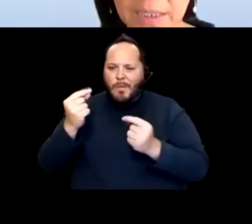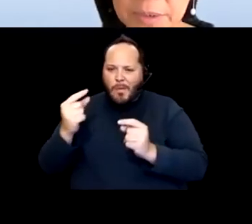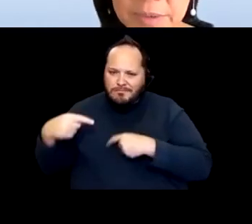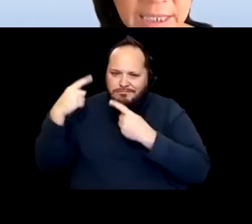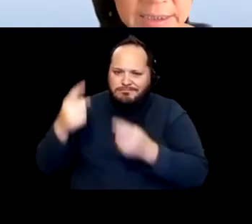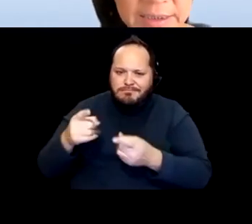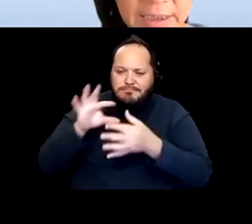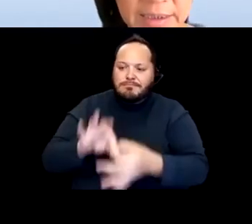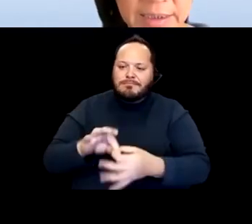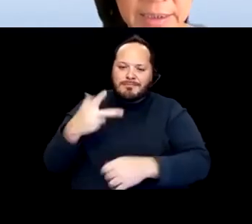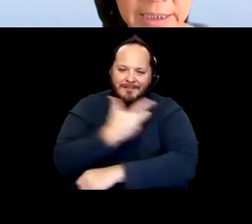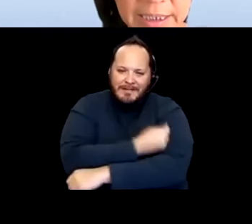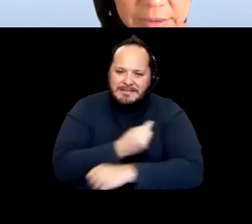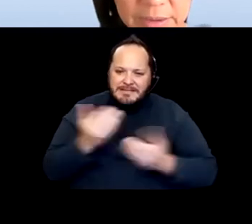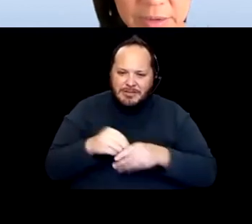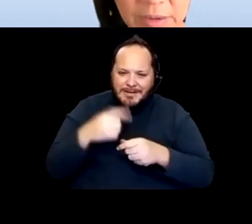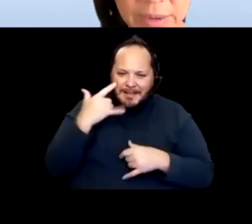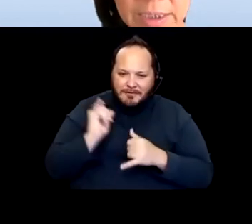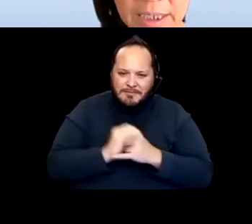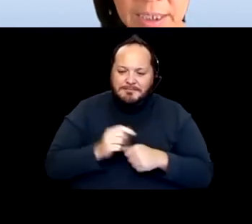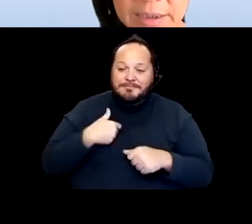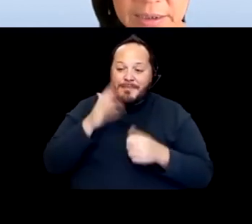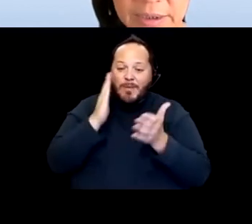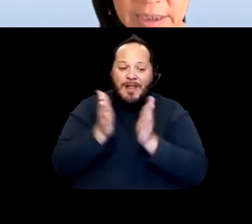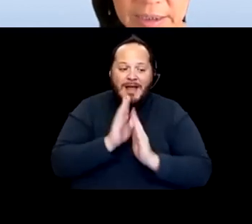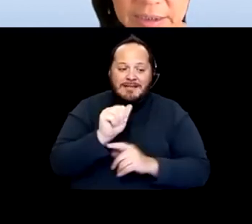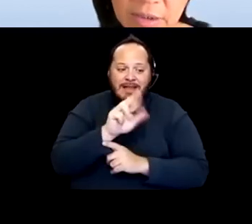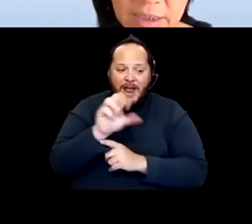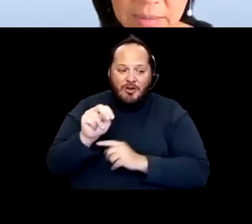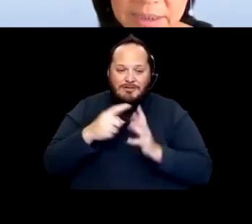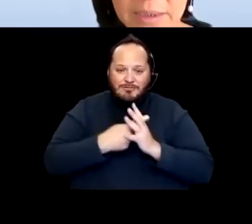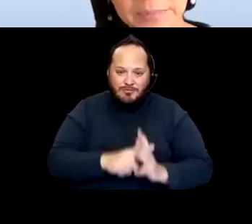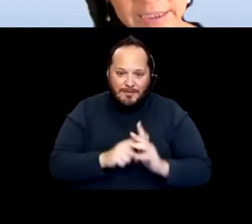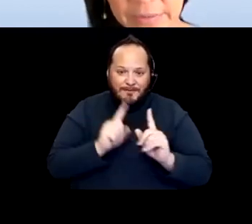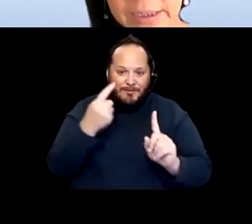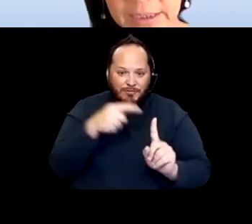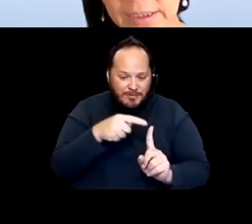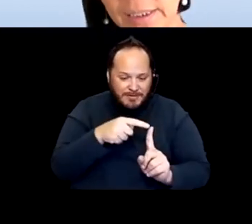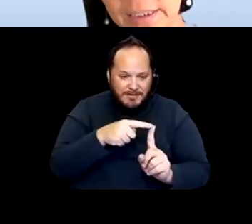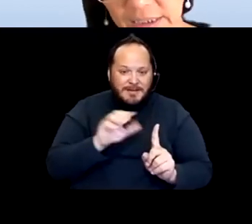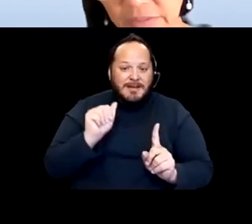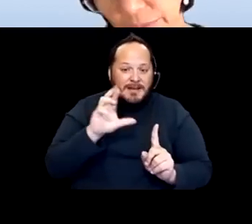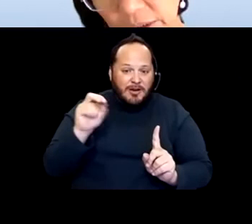I'm going to ask Aaron to start with, to look, to talk a little bit. And Aaron is an Executive Director